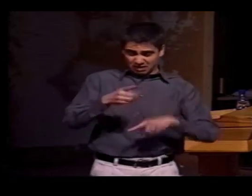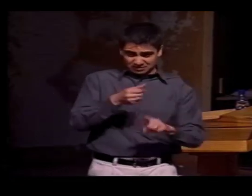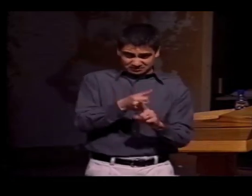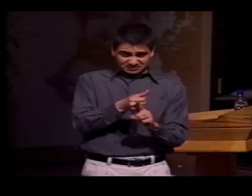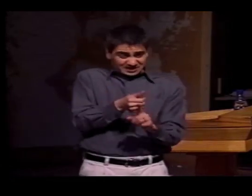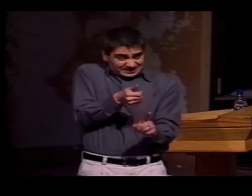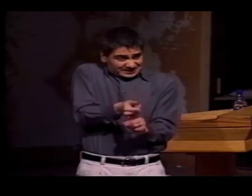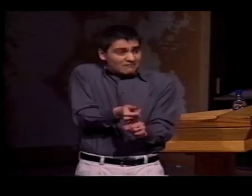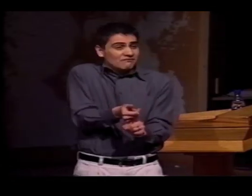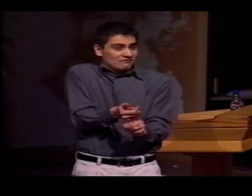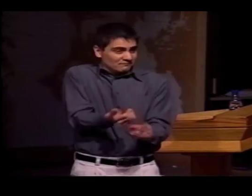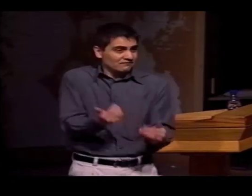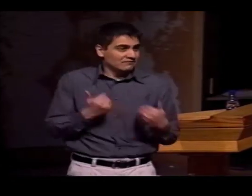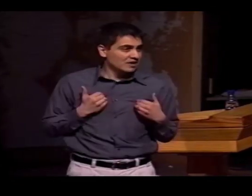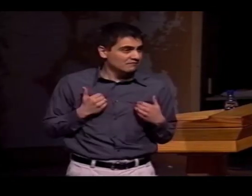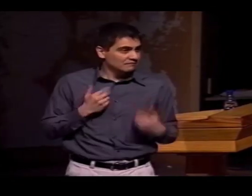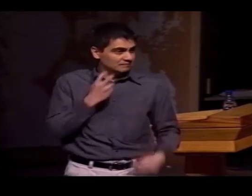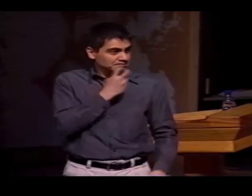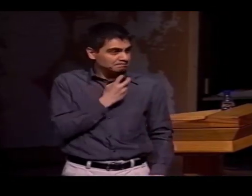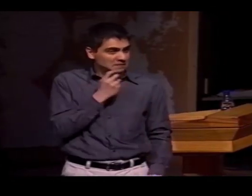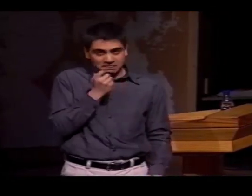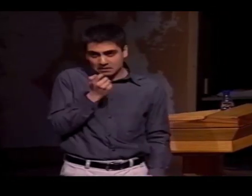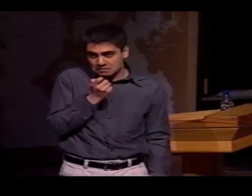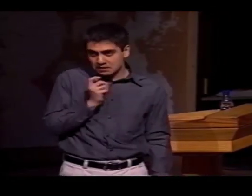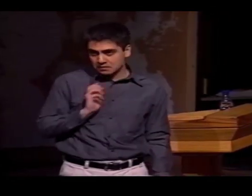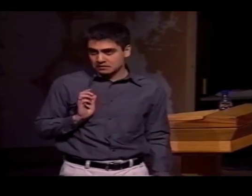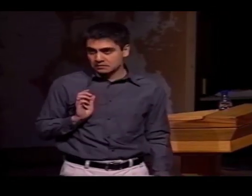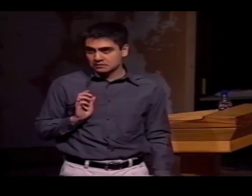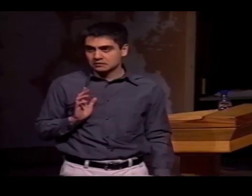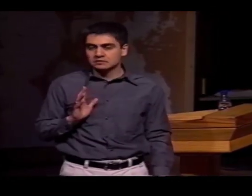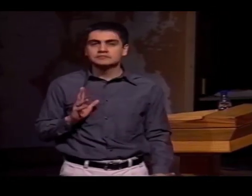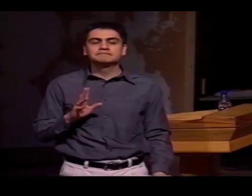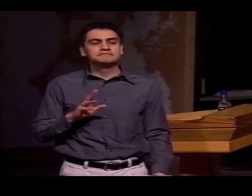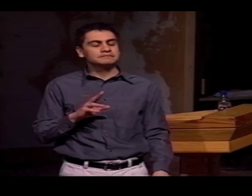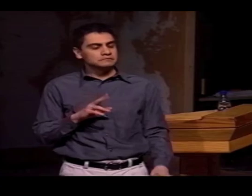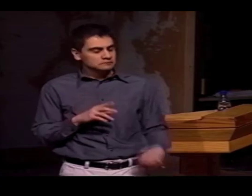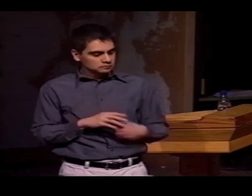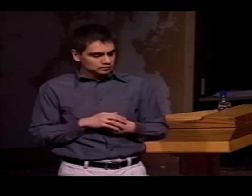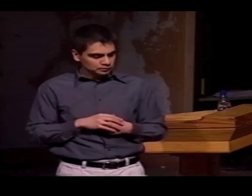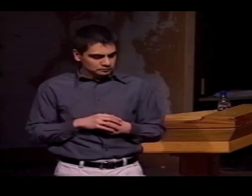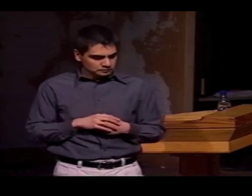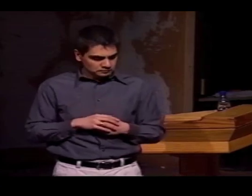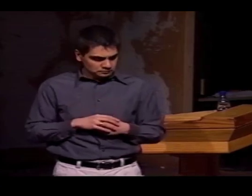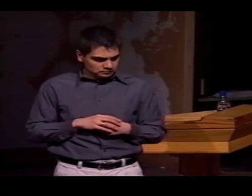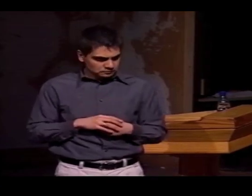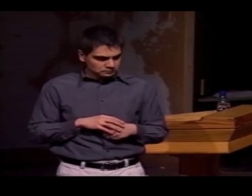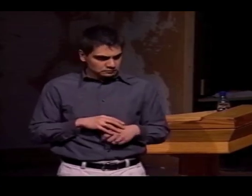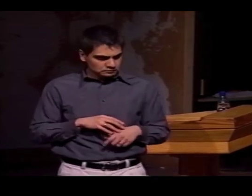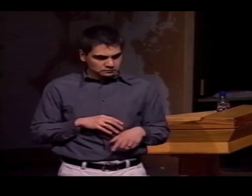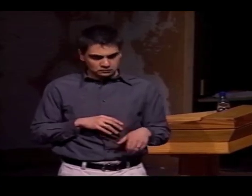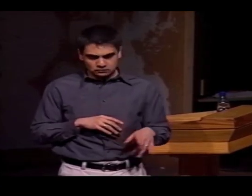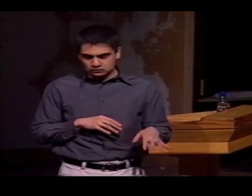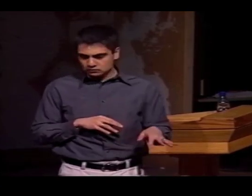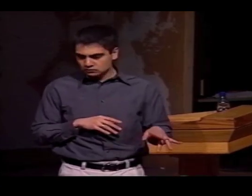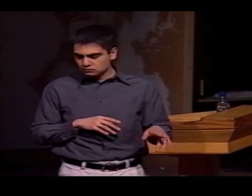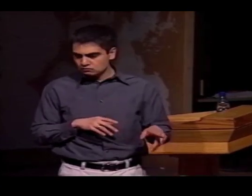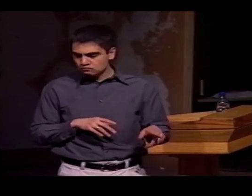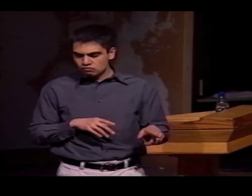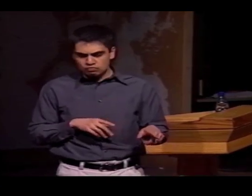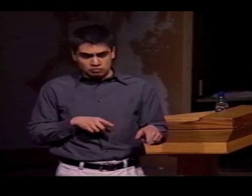SOME SIGNS HAVE THEIR OWN NON-MANUAL MOUTH MOVEMENTS THAT ARE ATTACHED TO THE SIGN; FOR EXAMPLE...